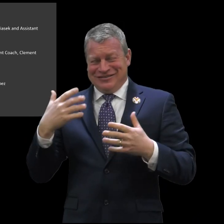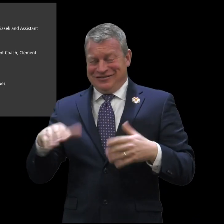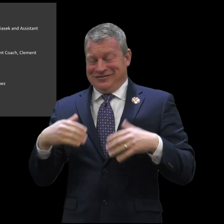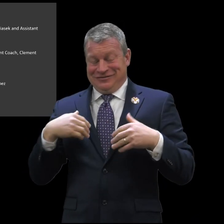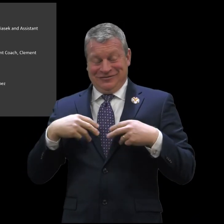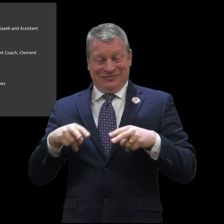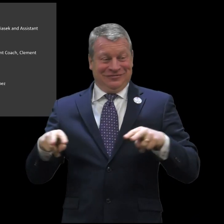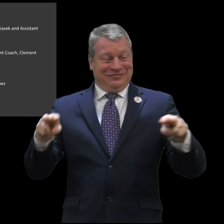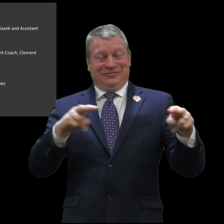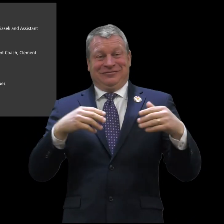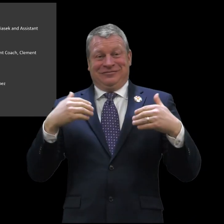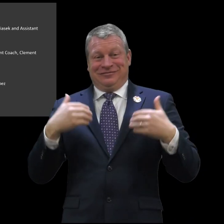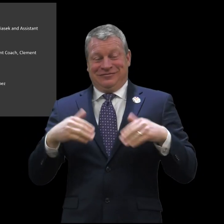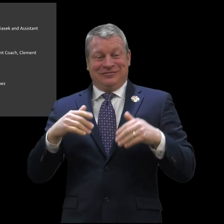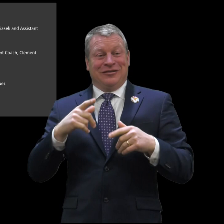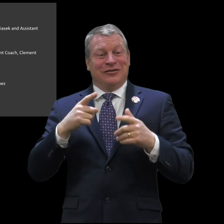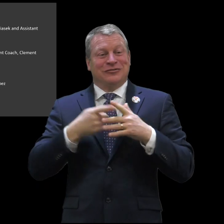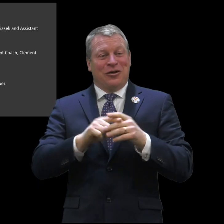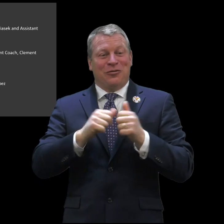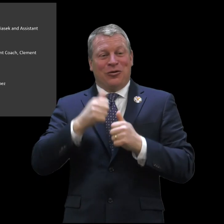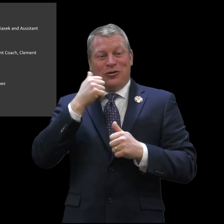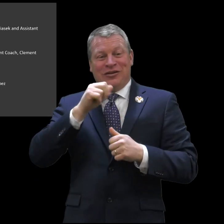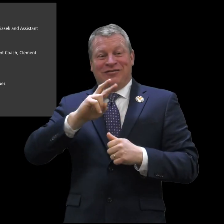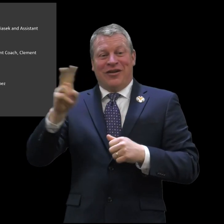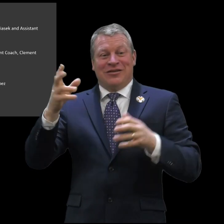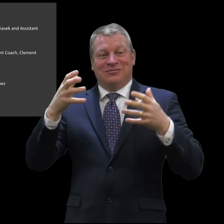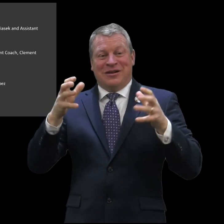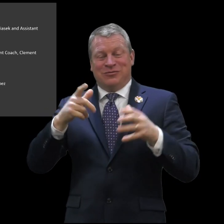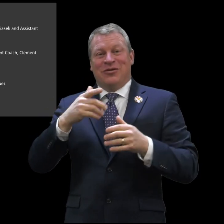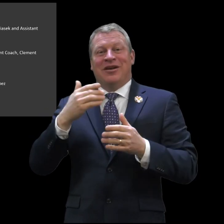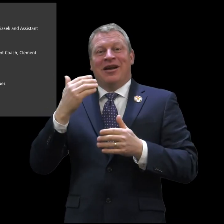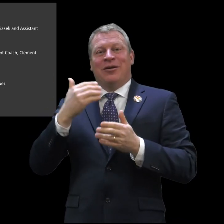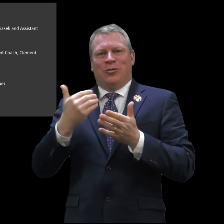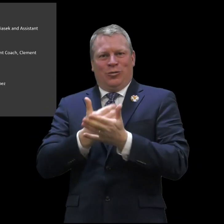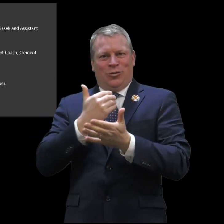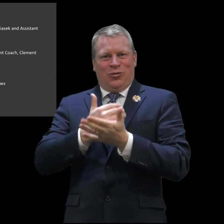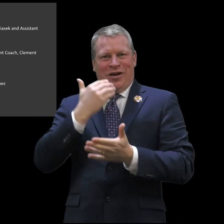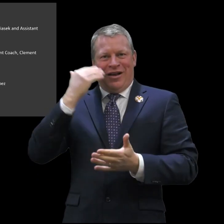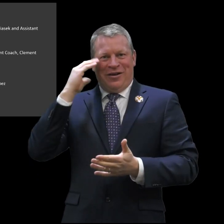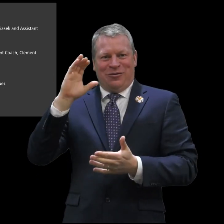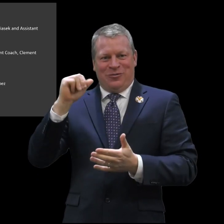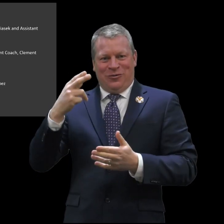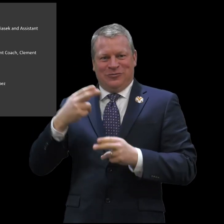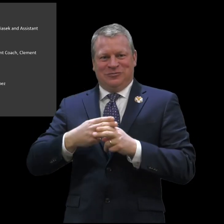basketball season starting with girls varsity basketball. They had new head